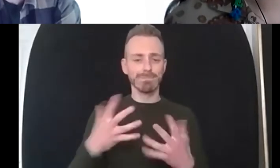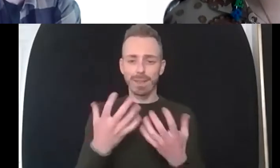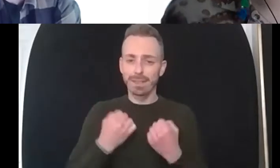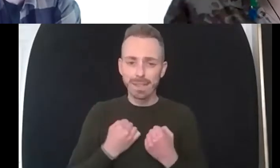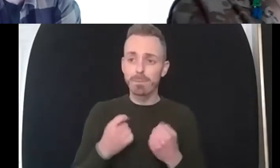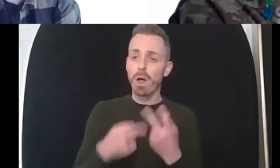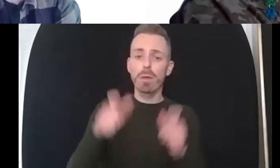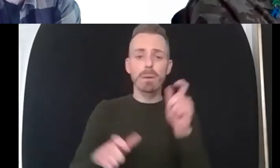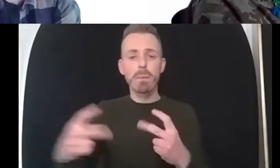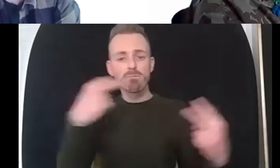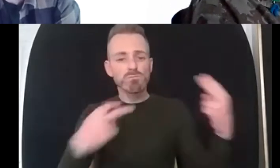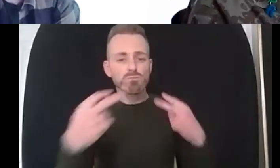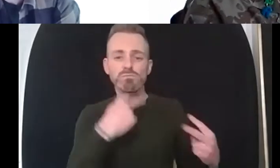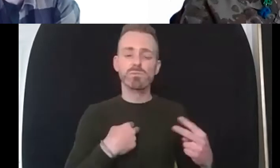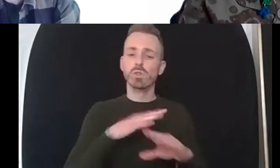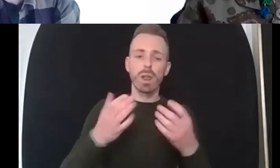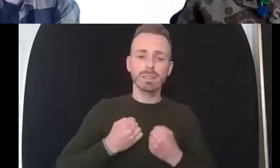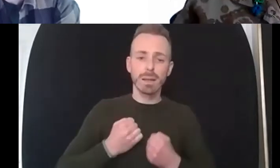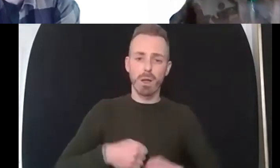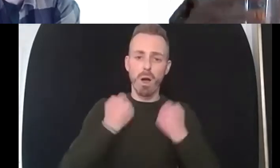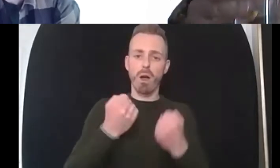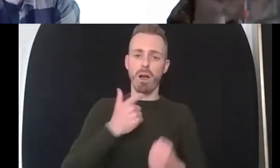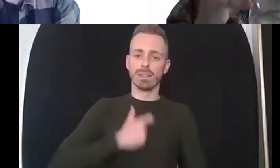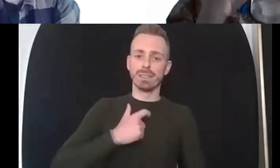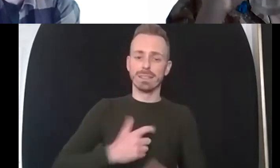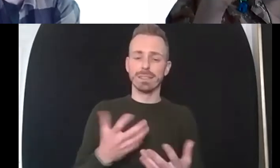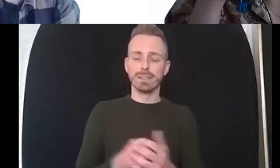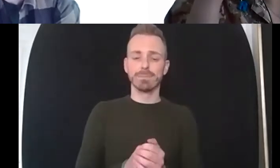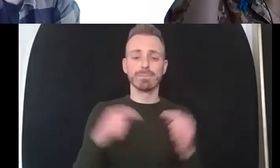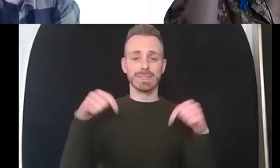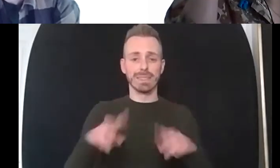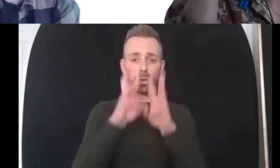um this webinar is being recorded and at the end of the webinar we'll be uploading it onto